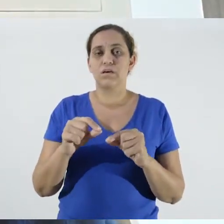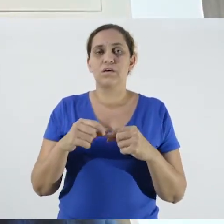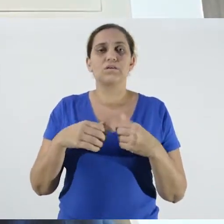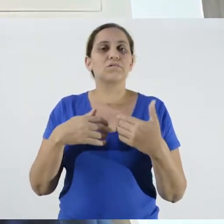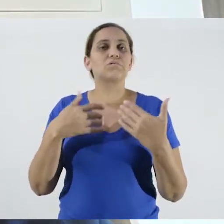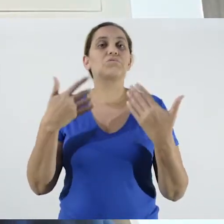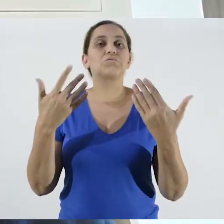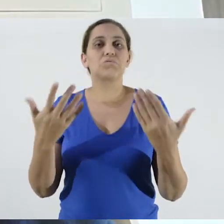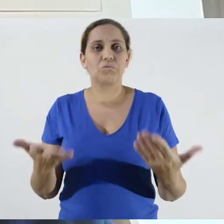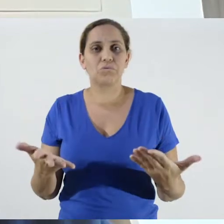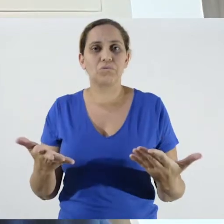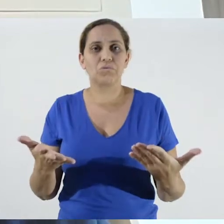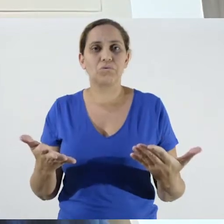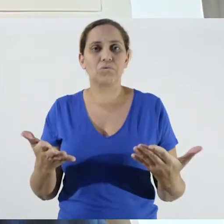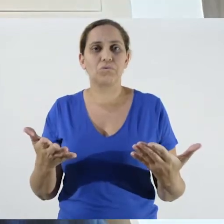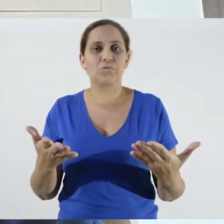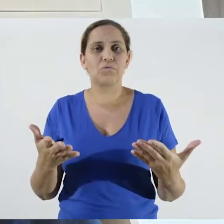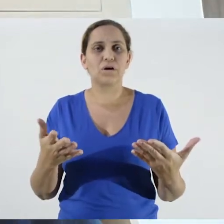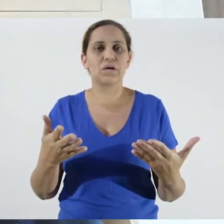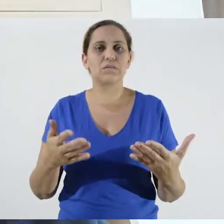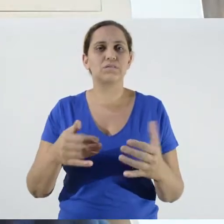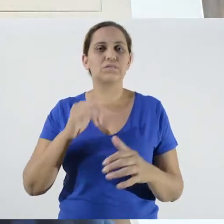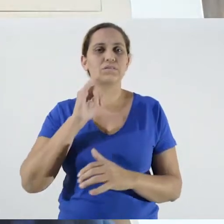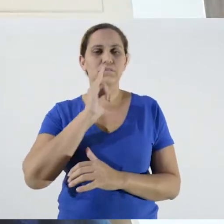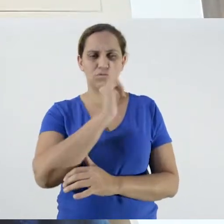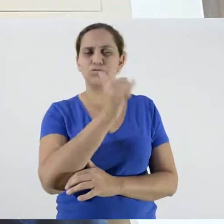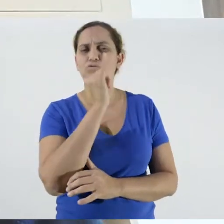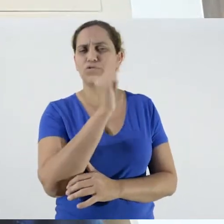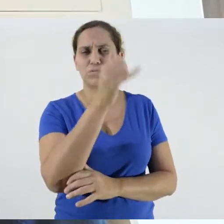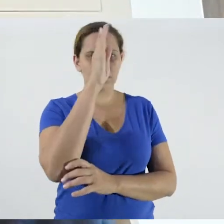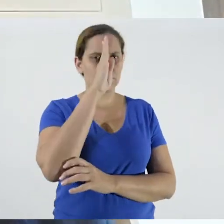these people who are there in the fields, these rural producers?